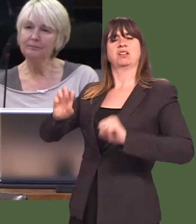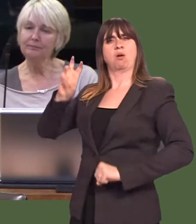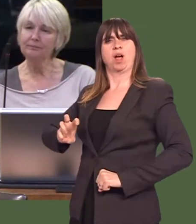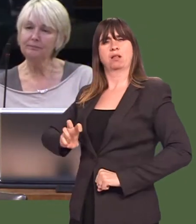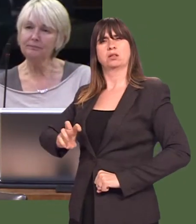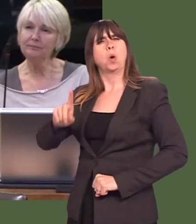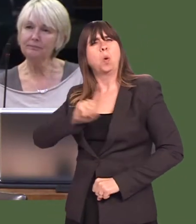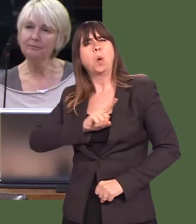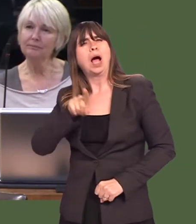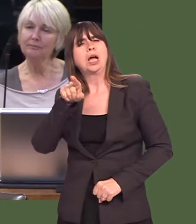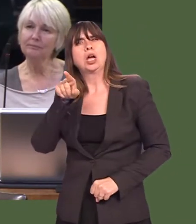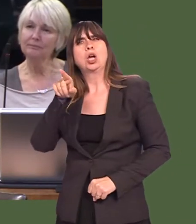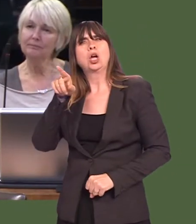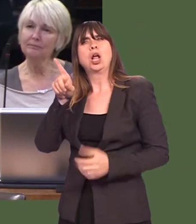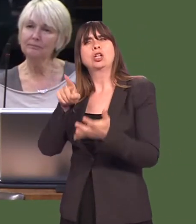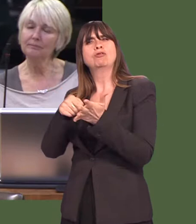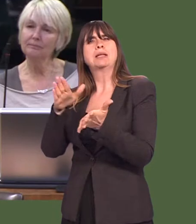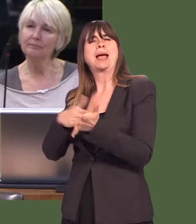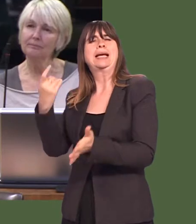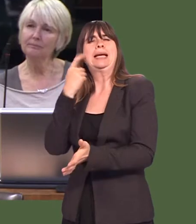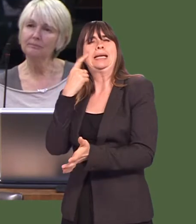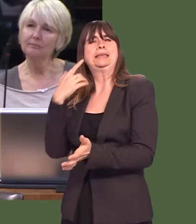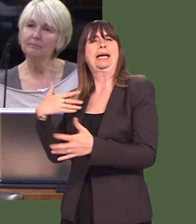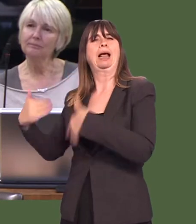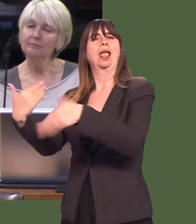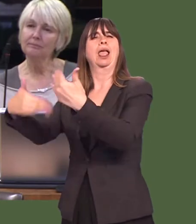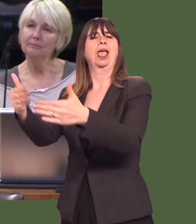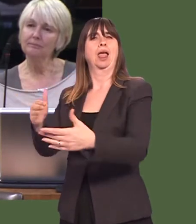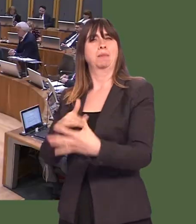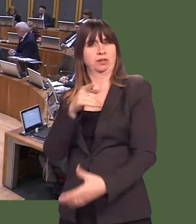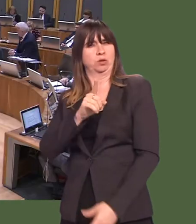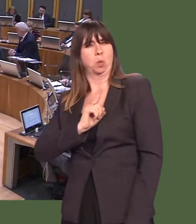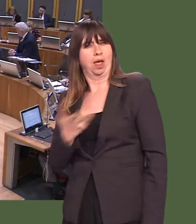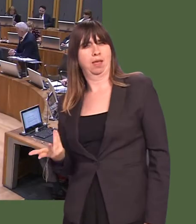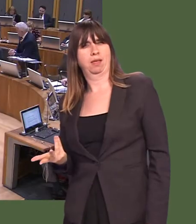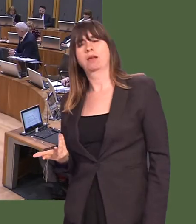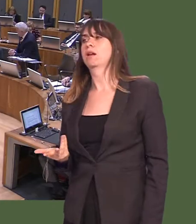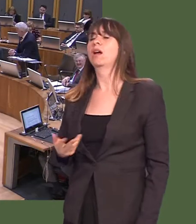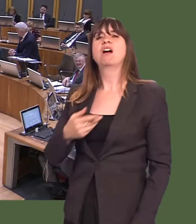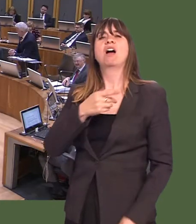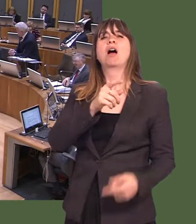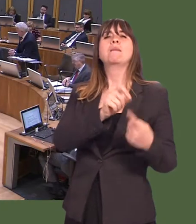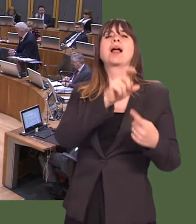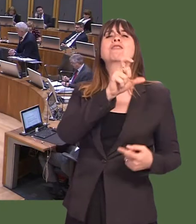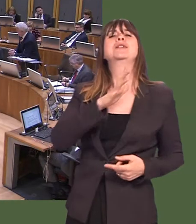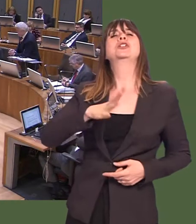defend Wales. Why did you choose to let Theresa May off the hook? Carwyn Jones: They donít like the slogan ëStanding up for Walesí, do they?